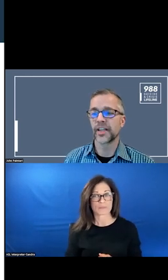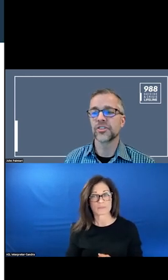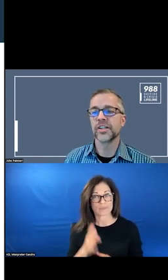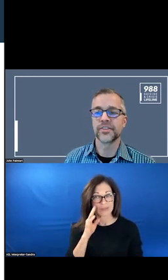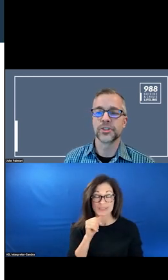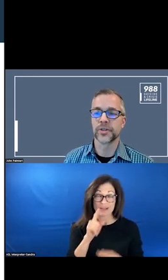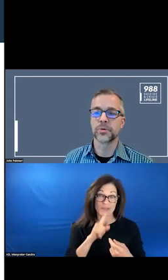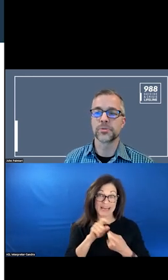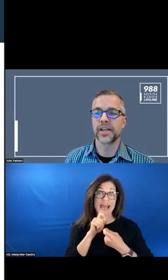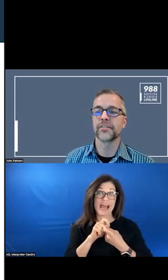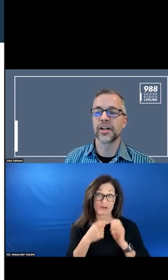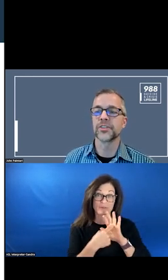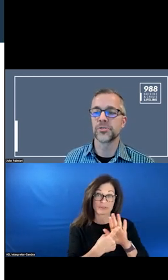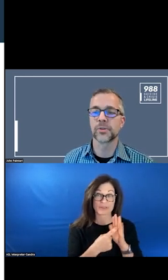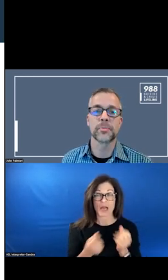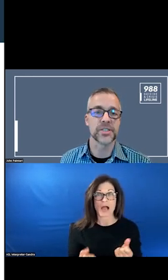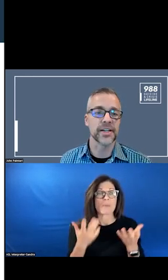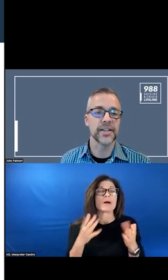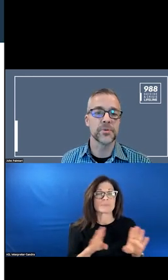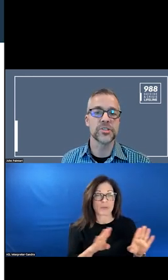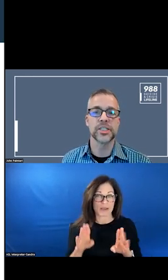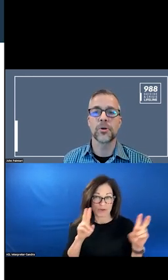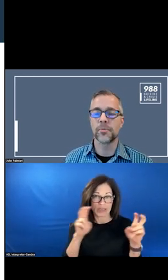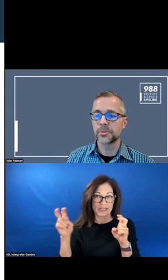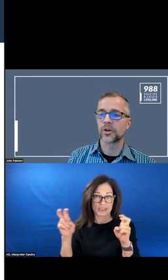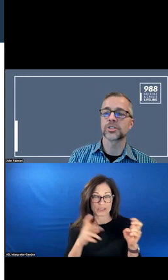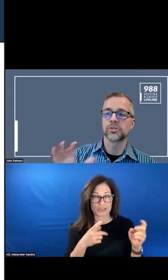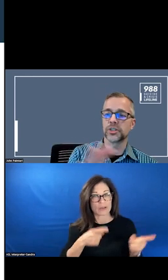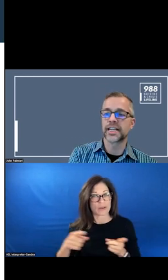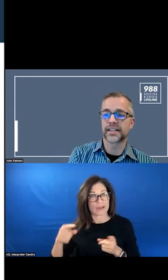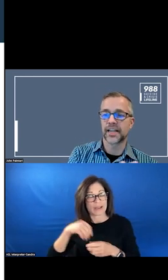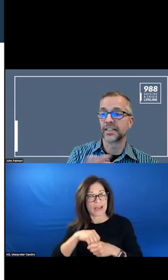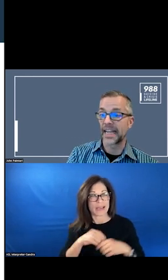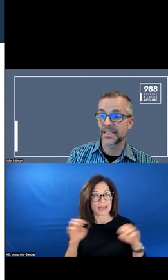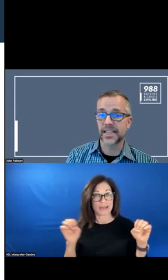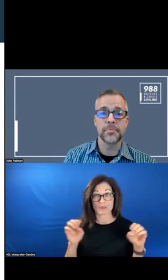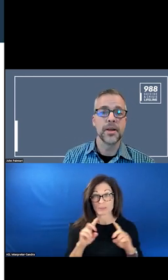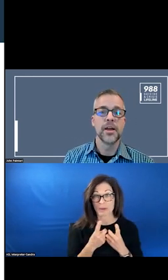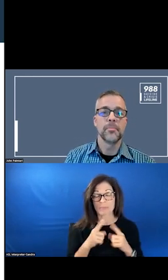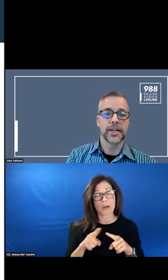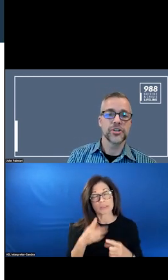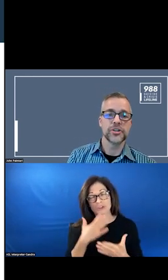REFLECTION OF THE DEGREE TO WHICH BEHAVIORAL ISSUES ARE IN THE EMERGENCY DEPARTMENTS, BUT TO GET A LANDSCAPE PICTURE